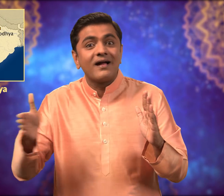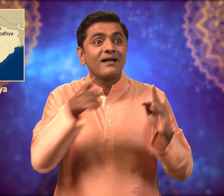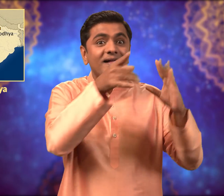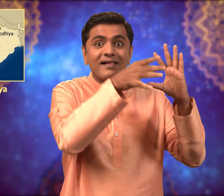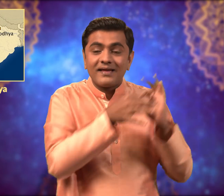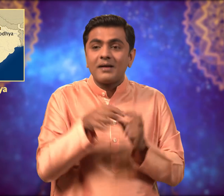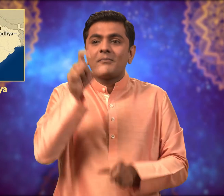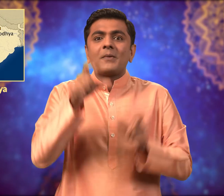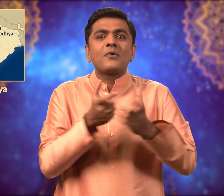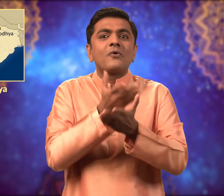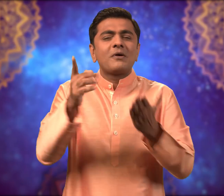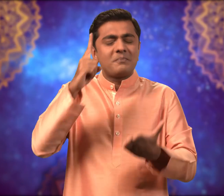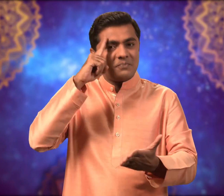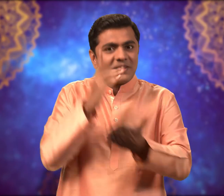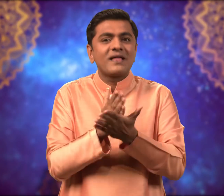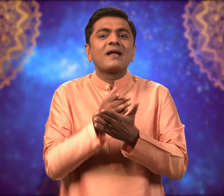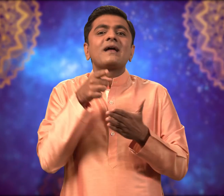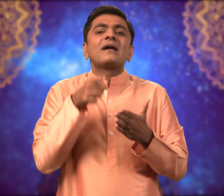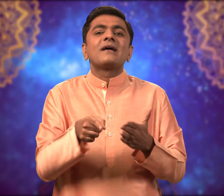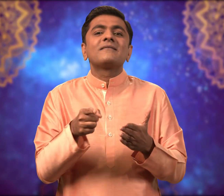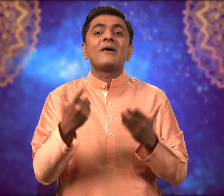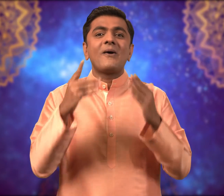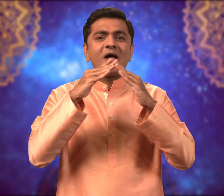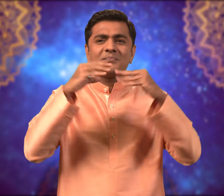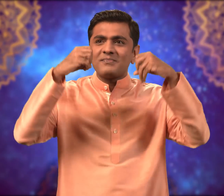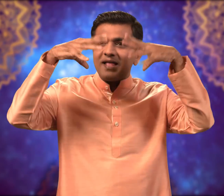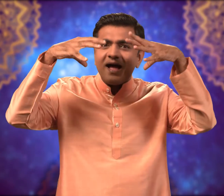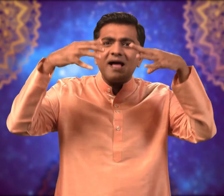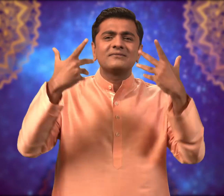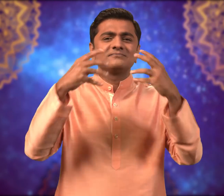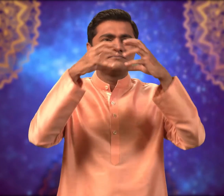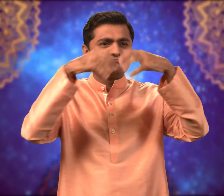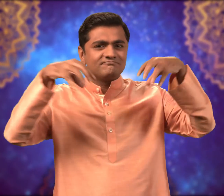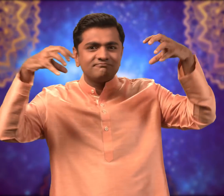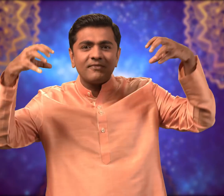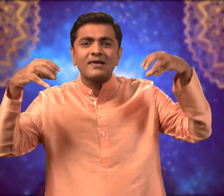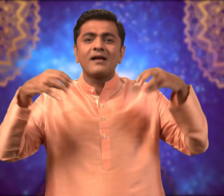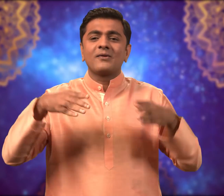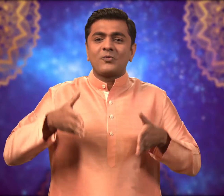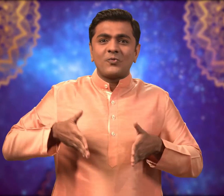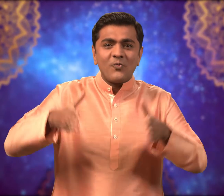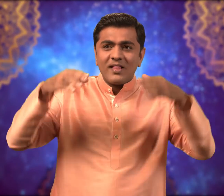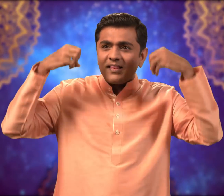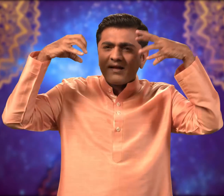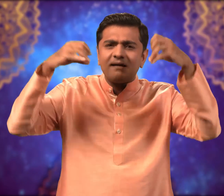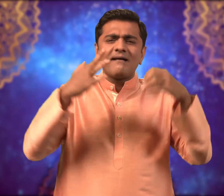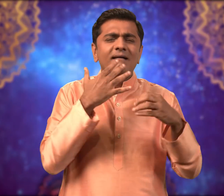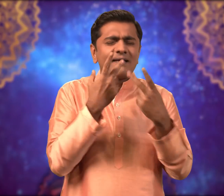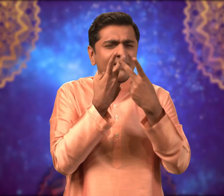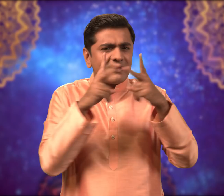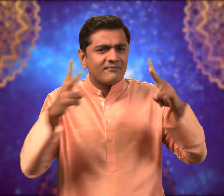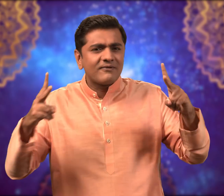This is why people put colourful lights in their house and on their streets.